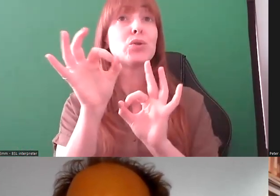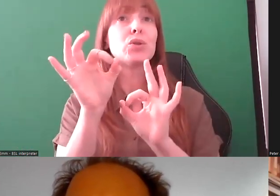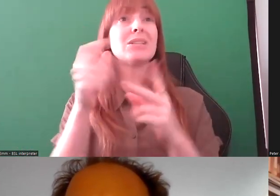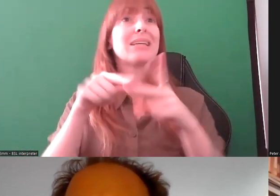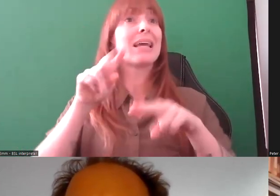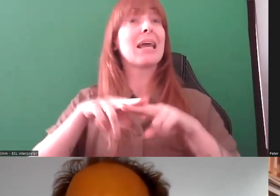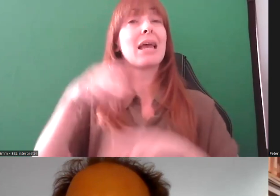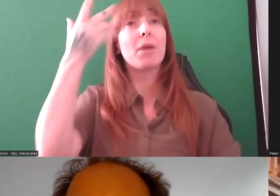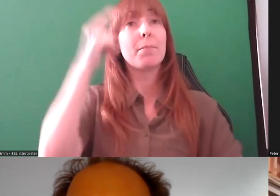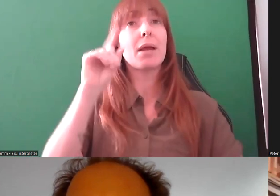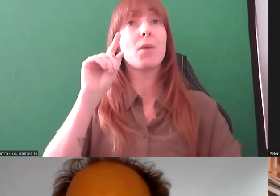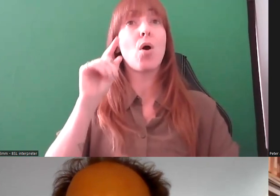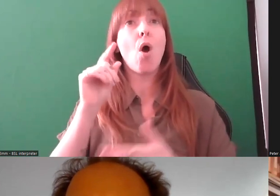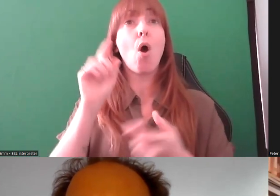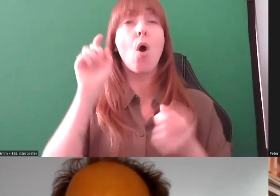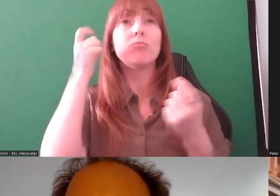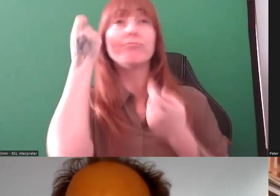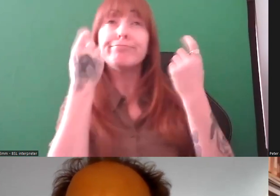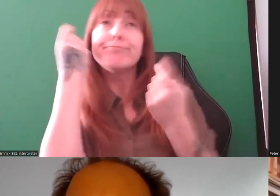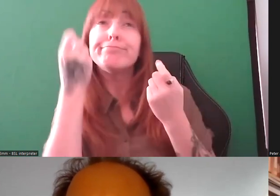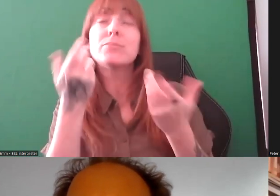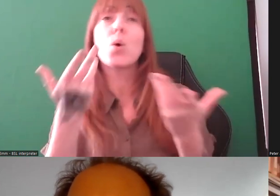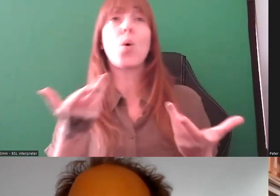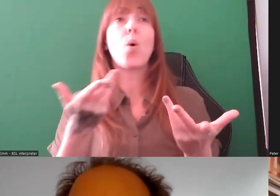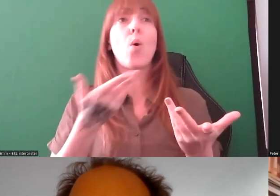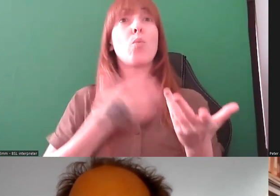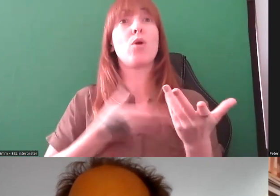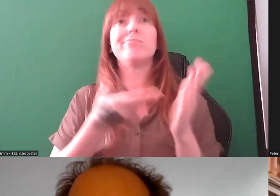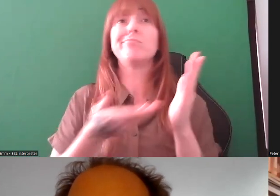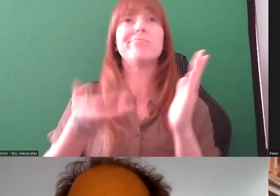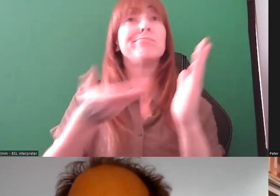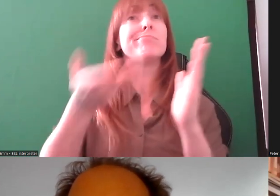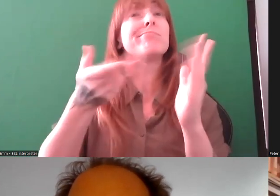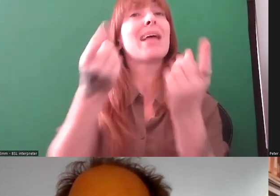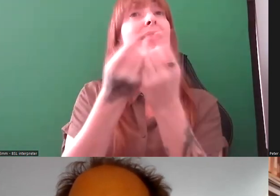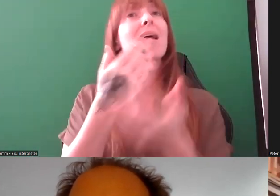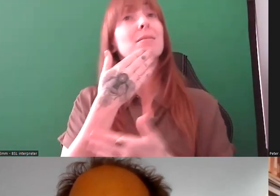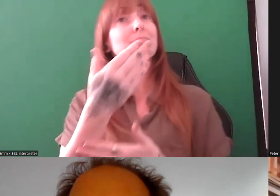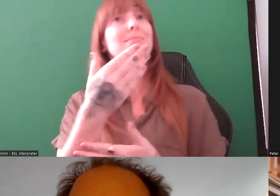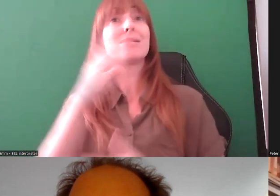has any questions or comments they'd like to share, then please do either pop them in the